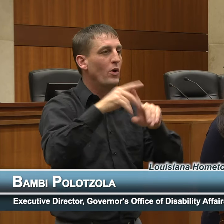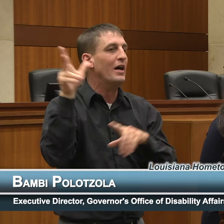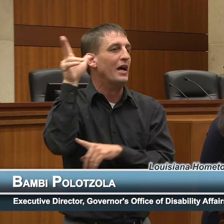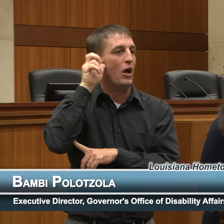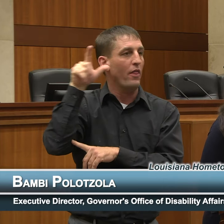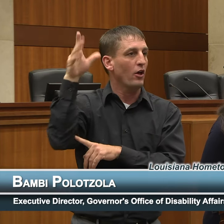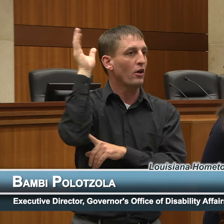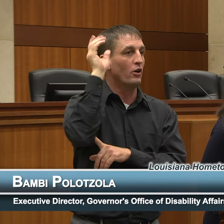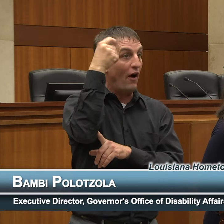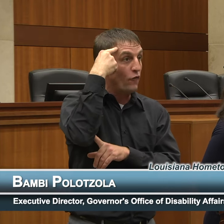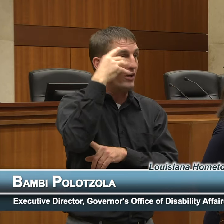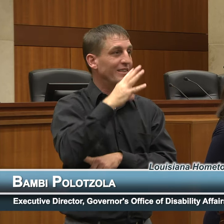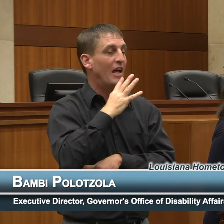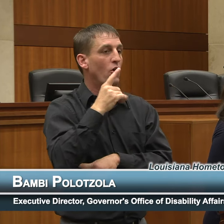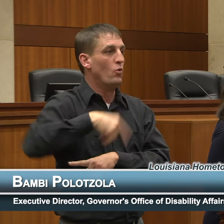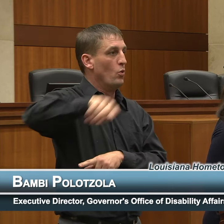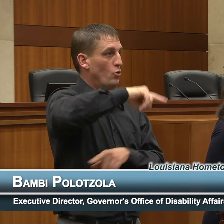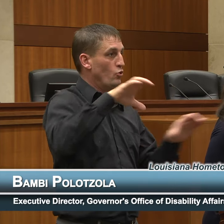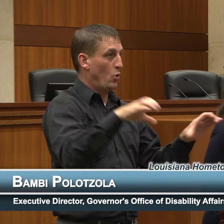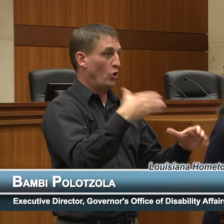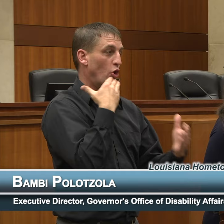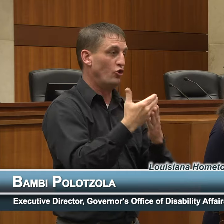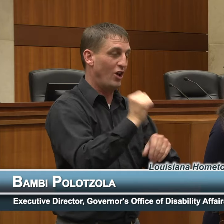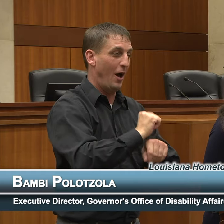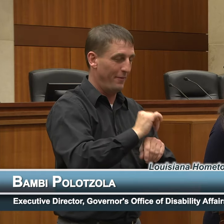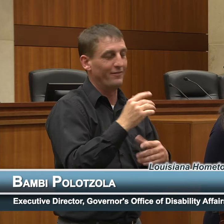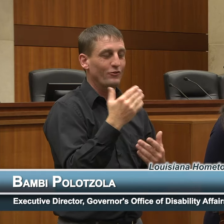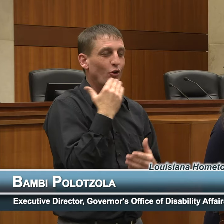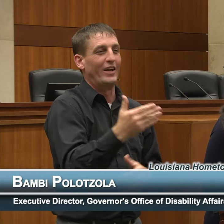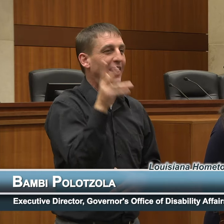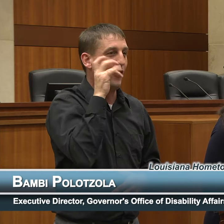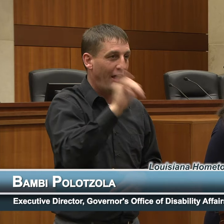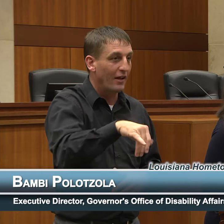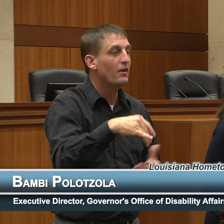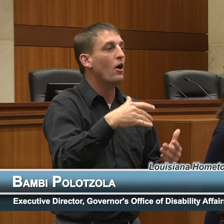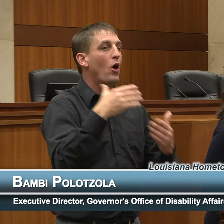that you're doing a good job! That's always good to hear! So, we appreciate him